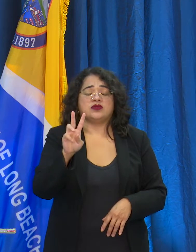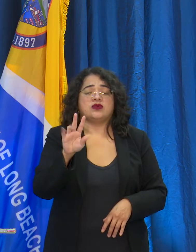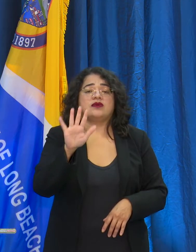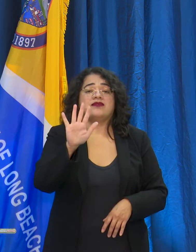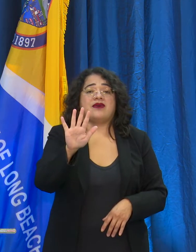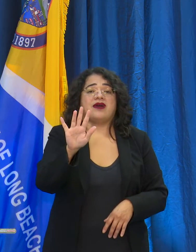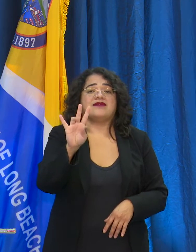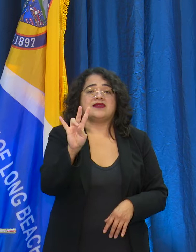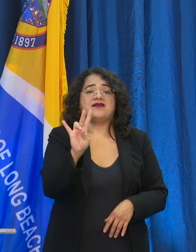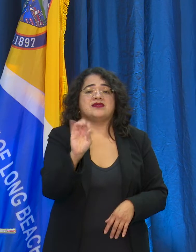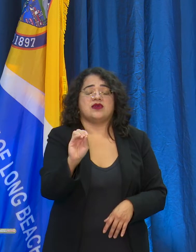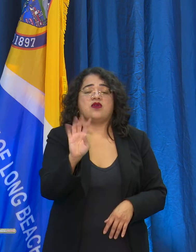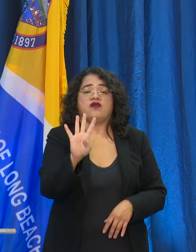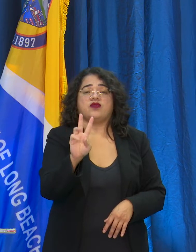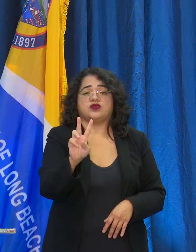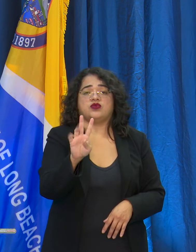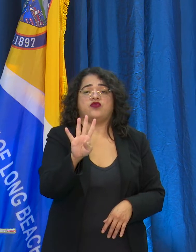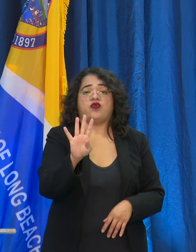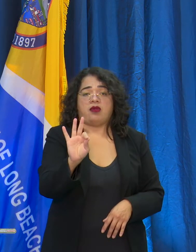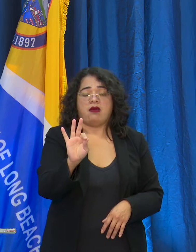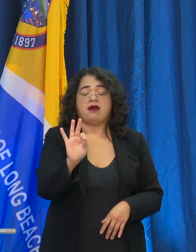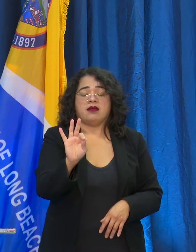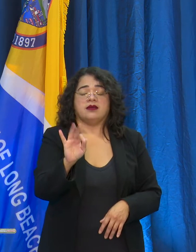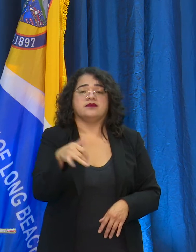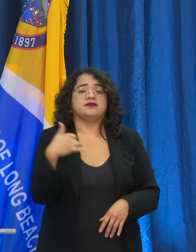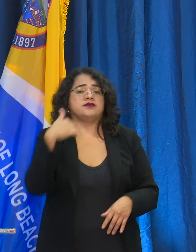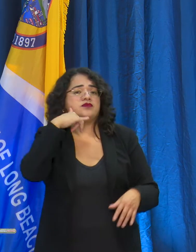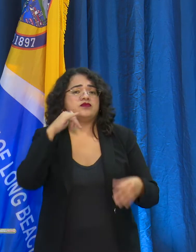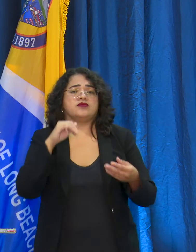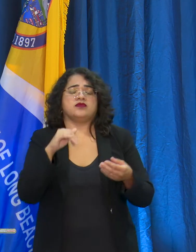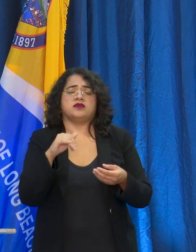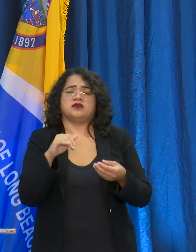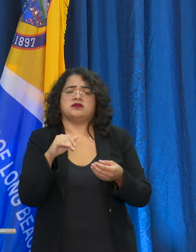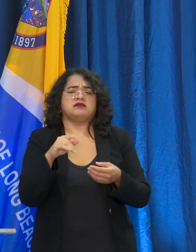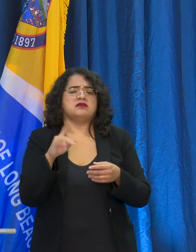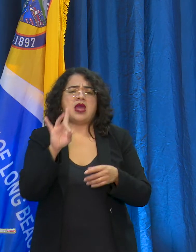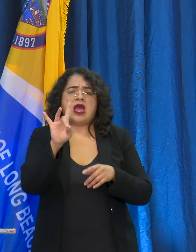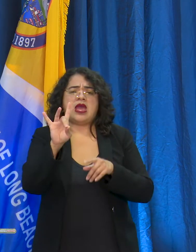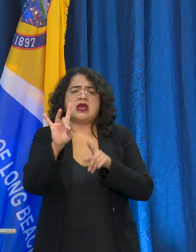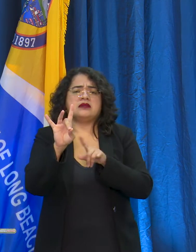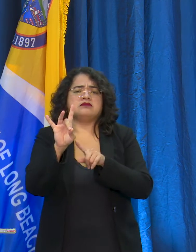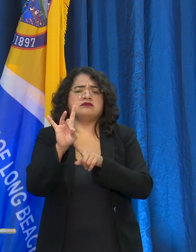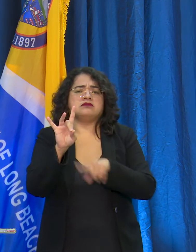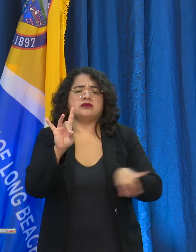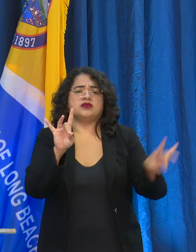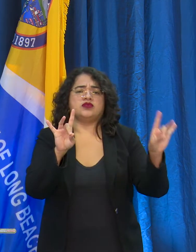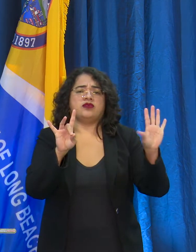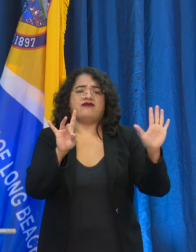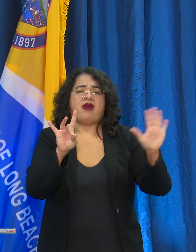and those phones are staffed 8 a.m to 5 p.m on weekdays.